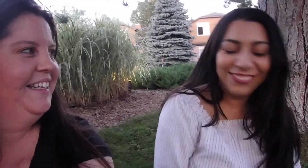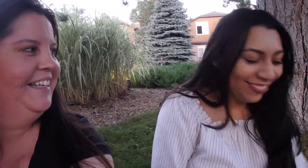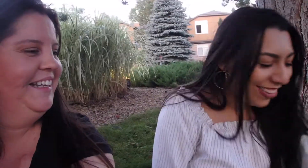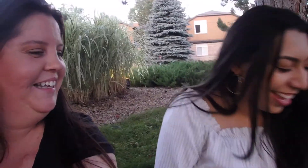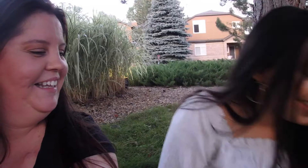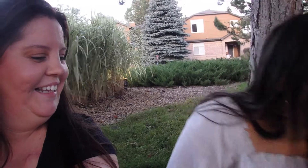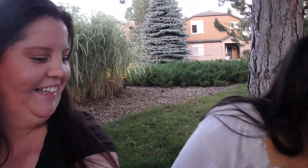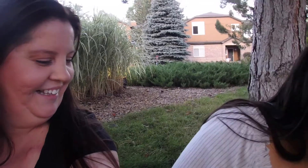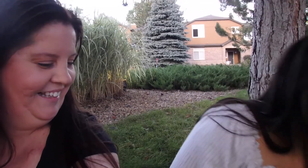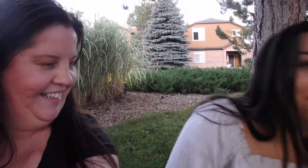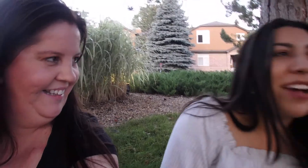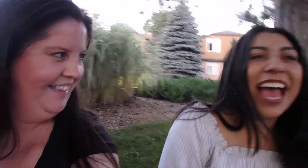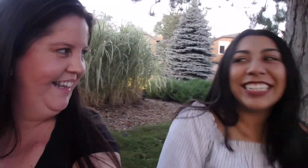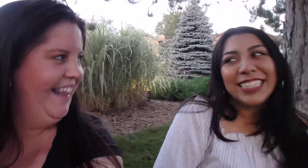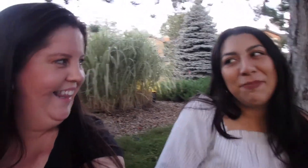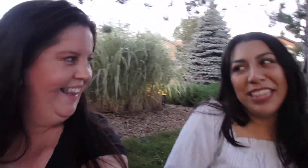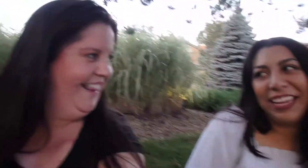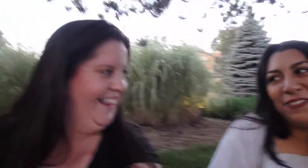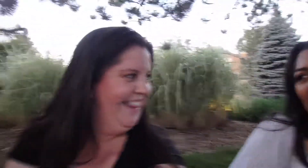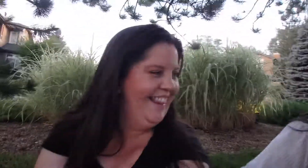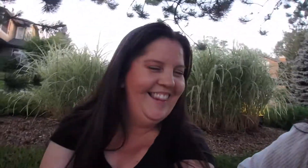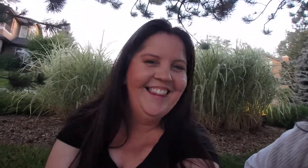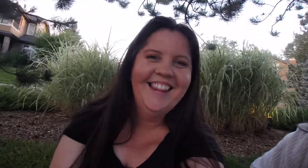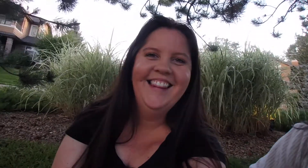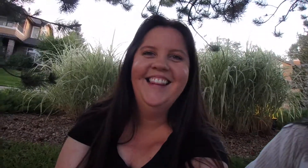Do the alphabet It's been like 5 years